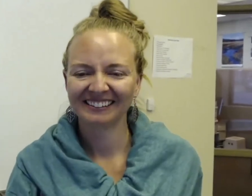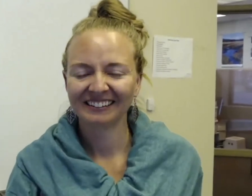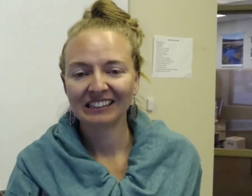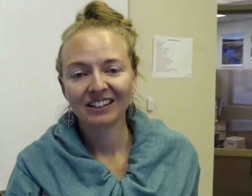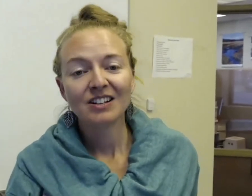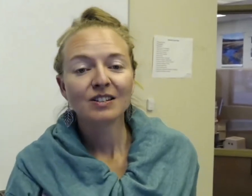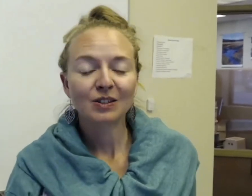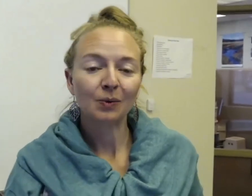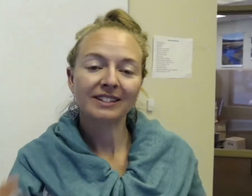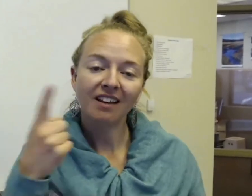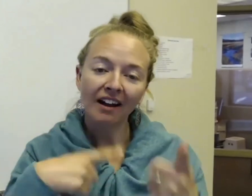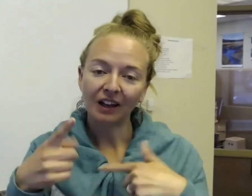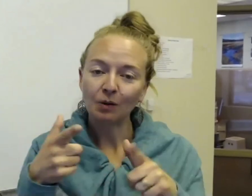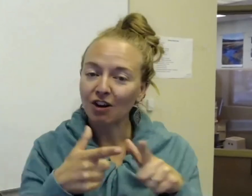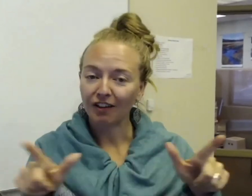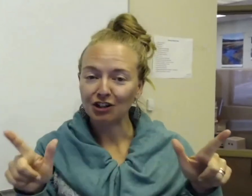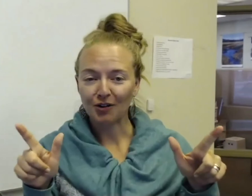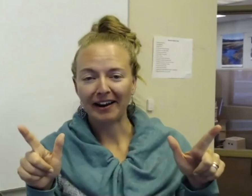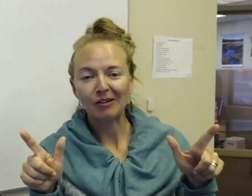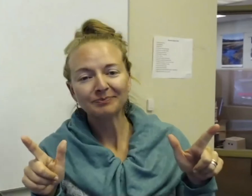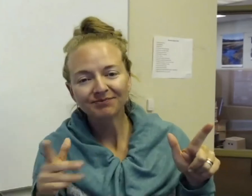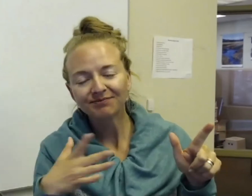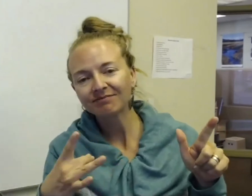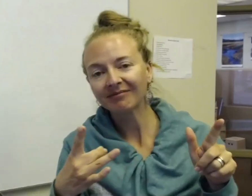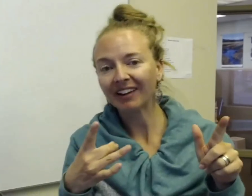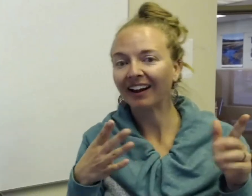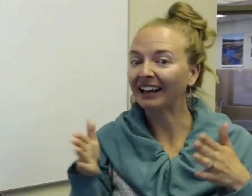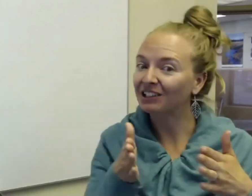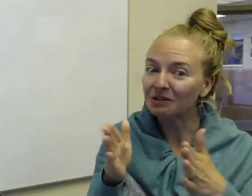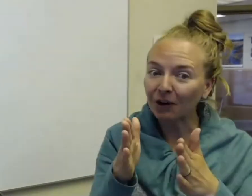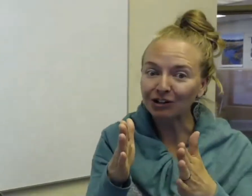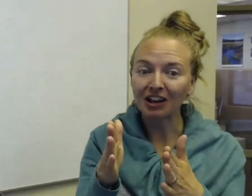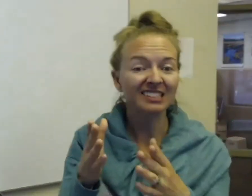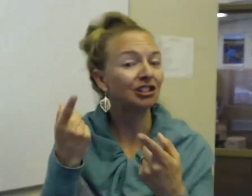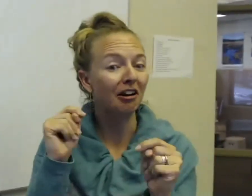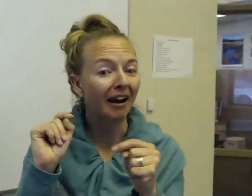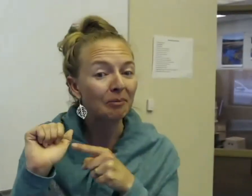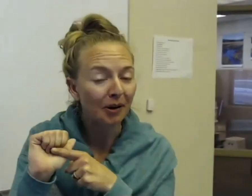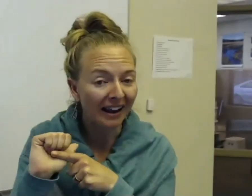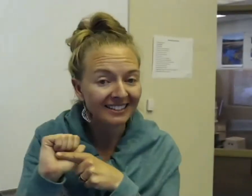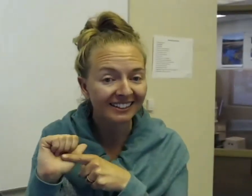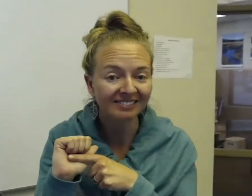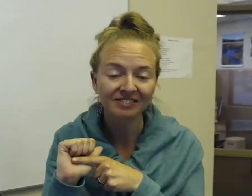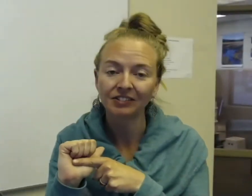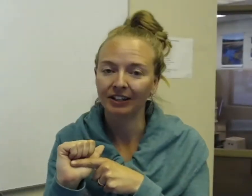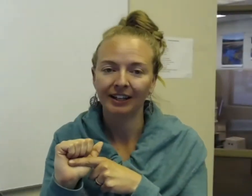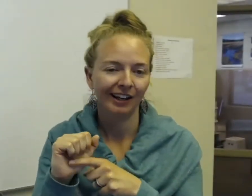So with sign language on the trail, I'd like to encourage you guys to try practice. You